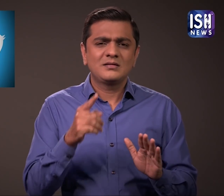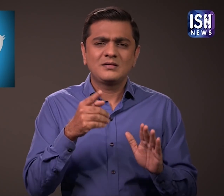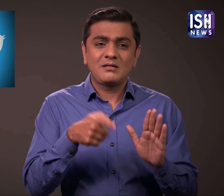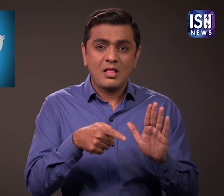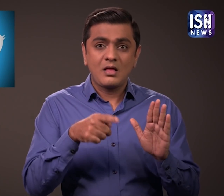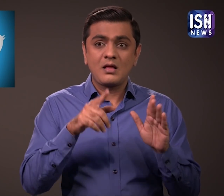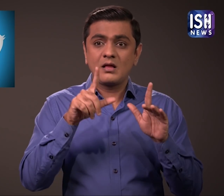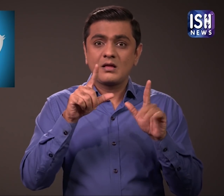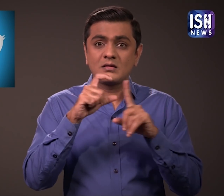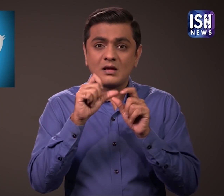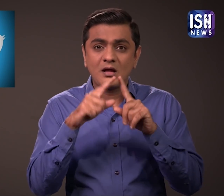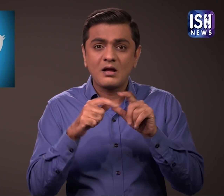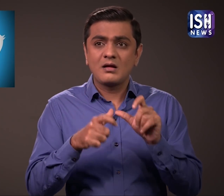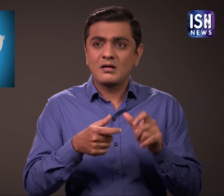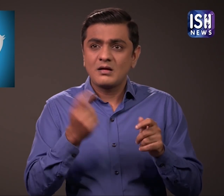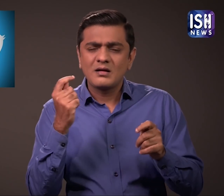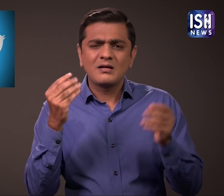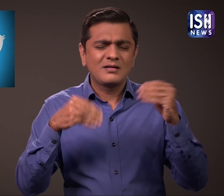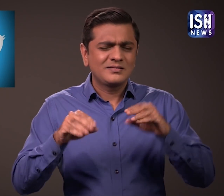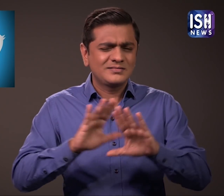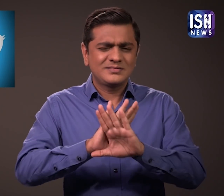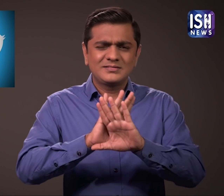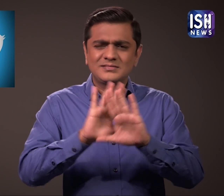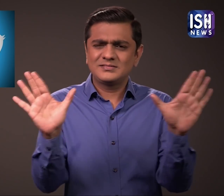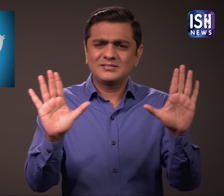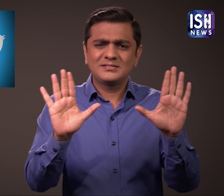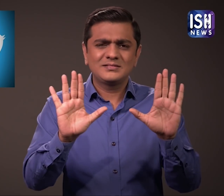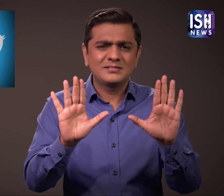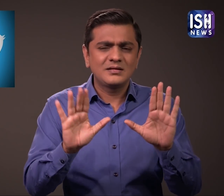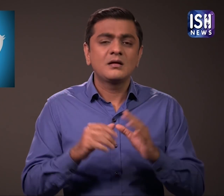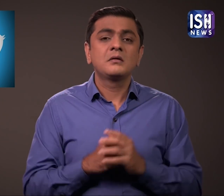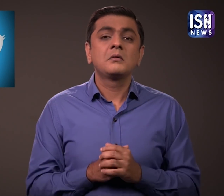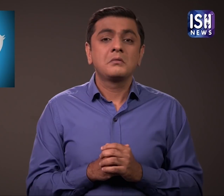User data has not been breached in any form.